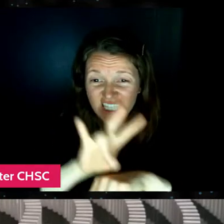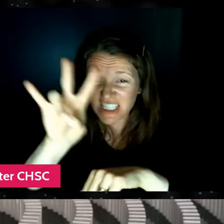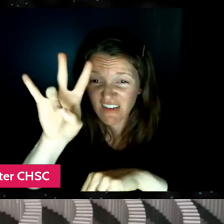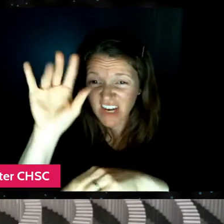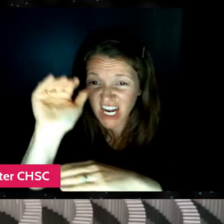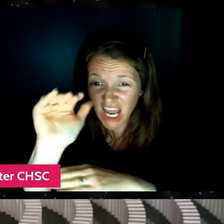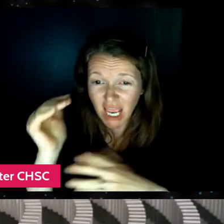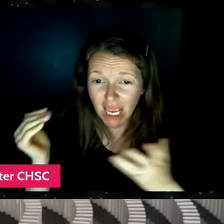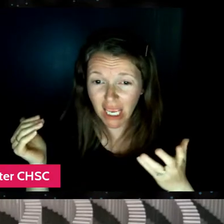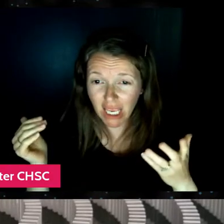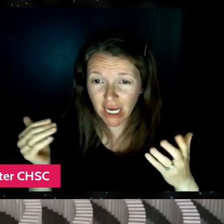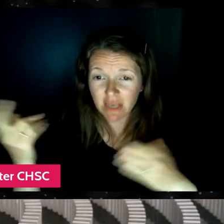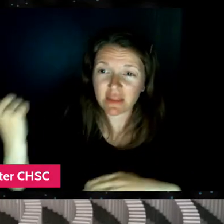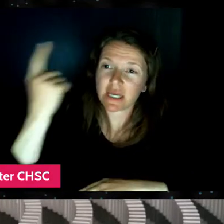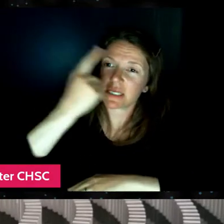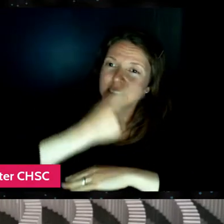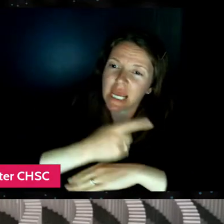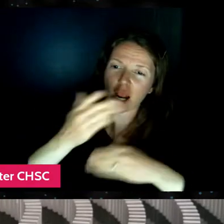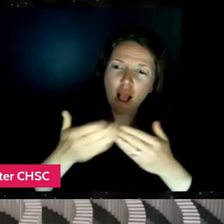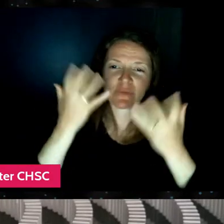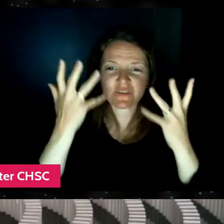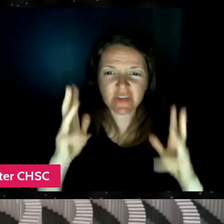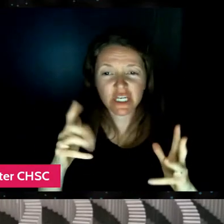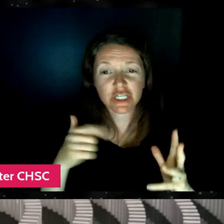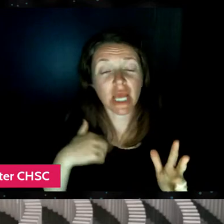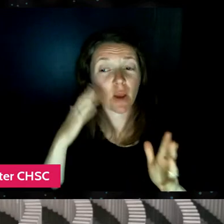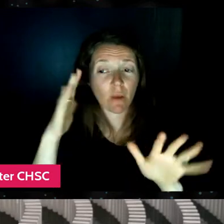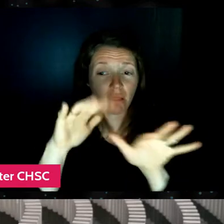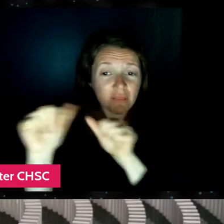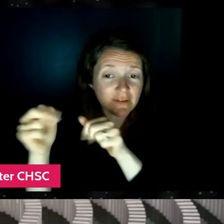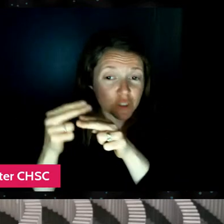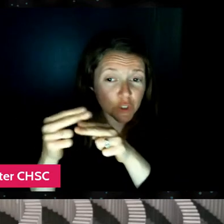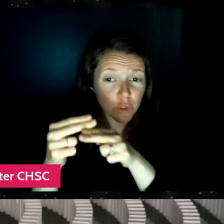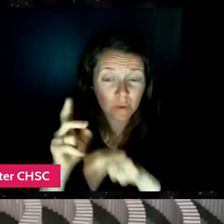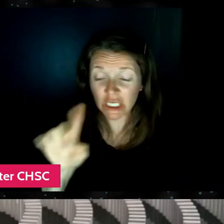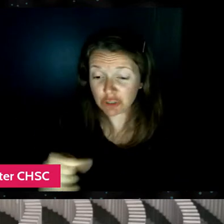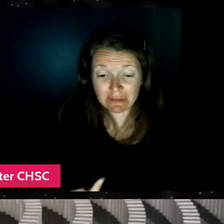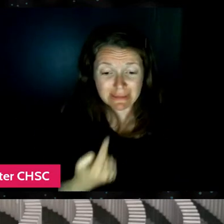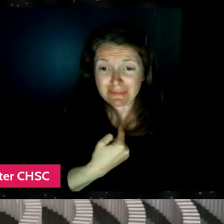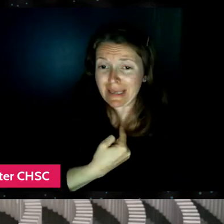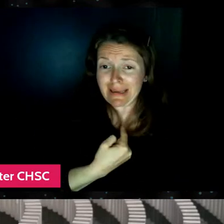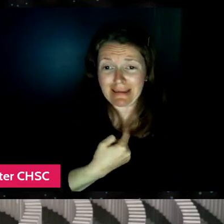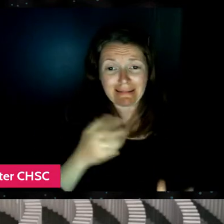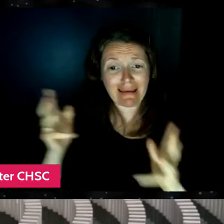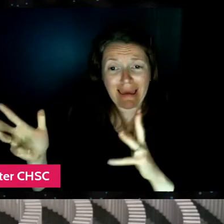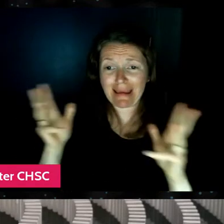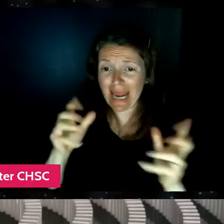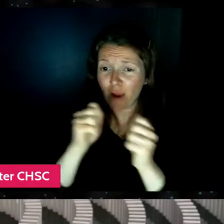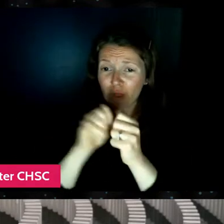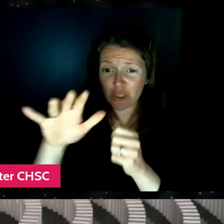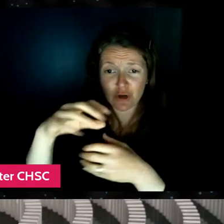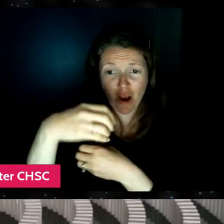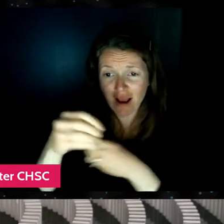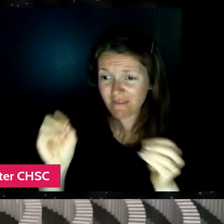It was the end of the day, I was gonna leave. It was just me, I was hanging out in her office. I had my camera, and I'm just like,